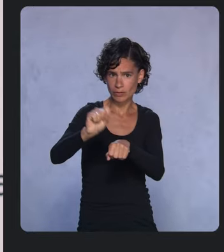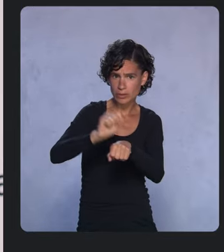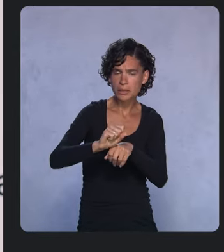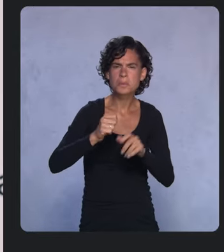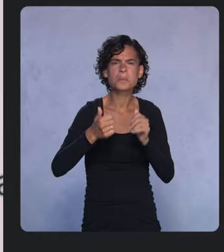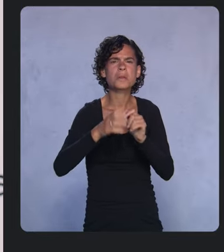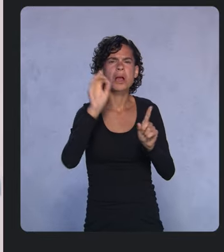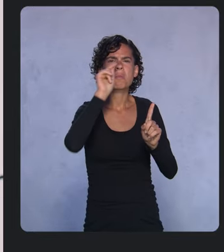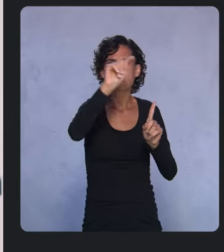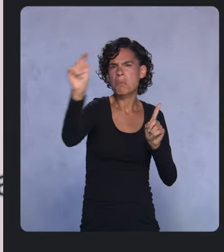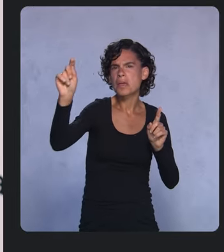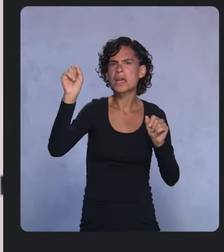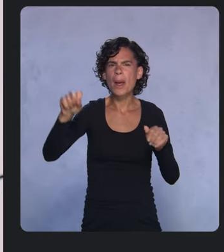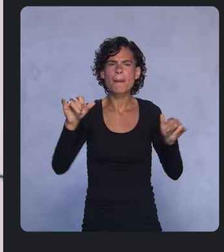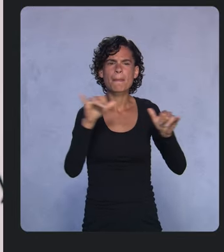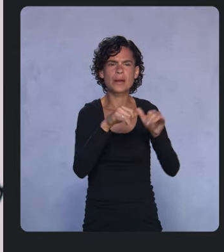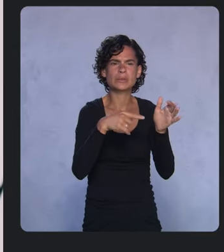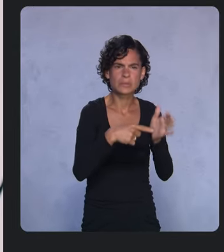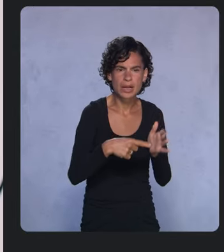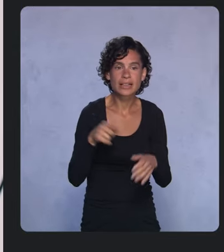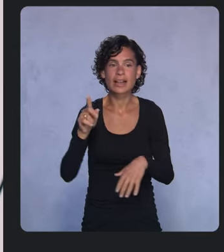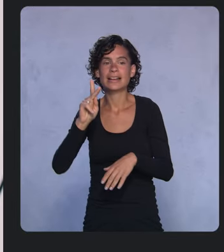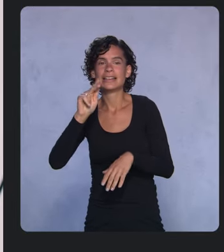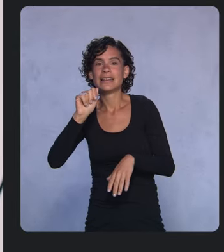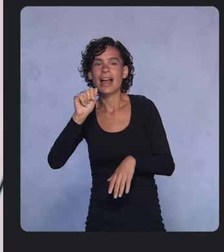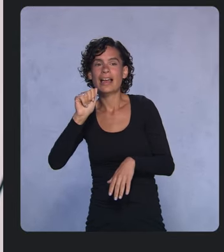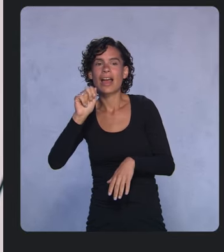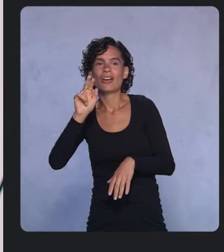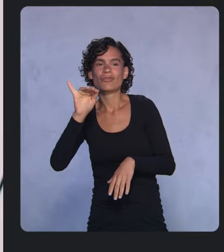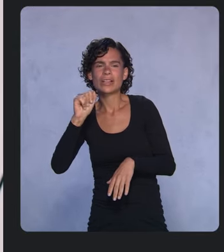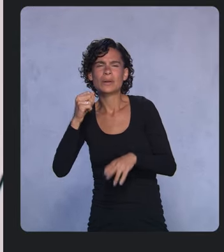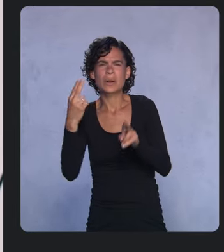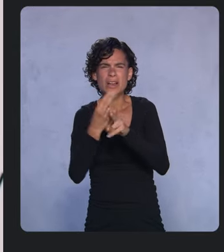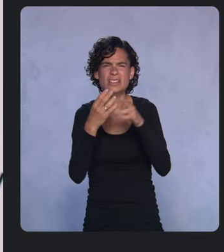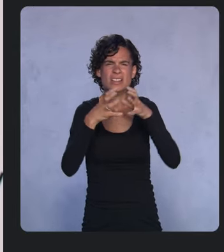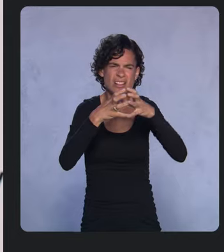the team at Kanarys is using hundreds of data sources to quantify equity and inclusion,